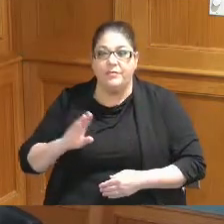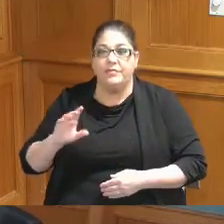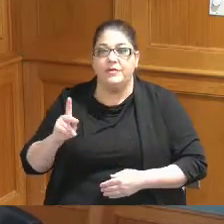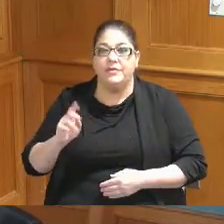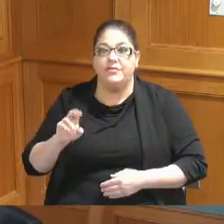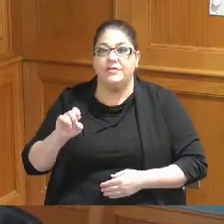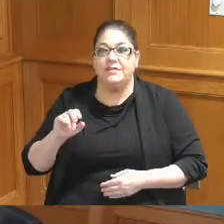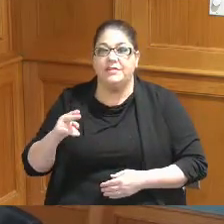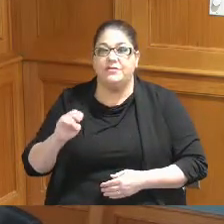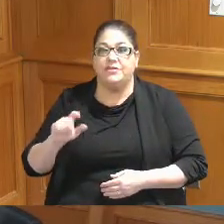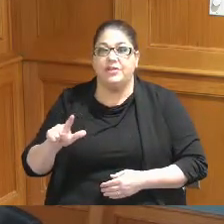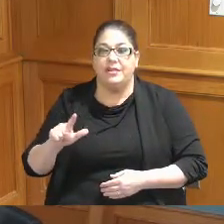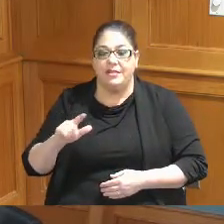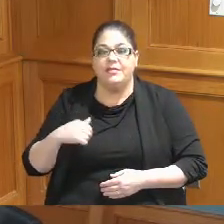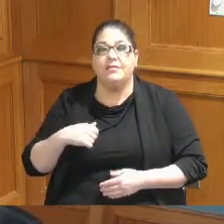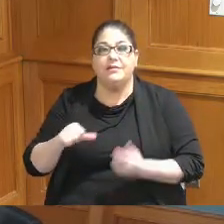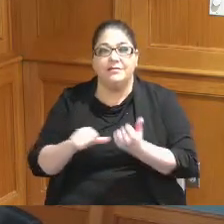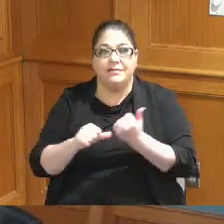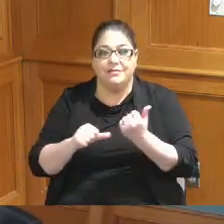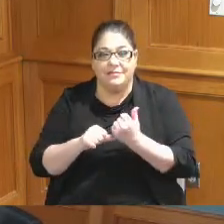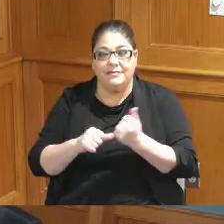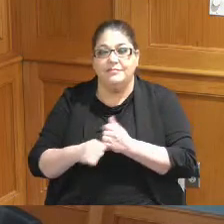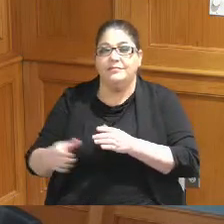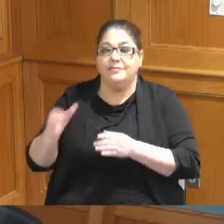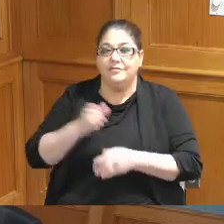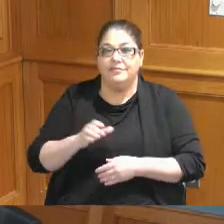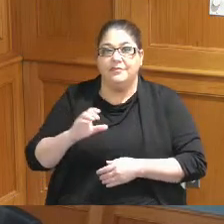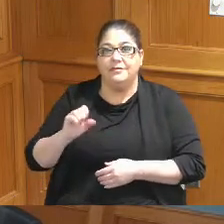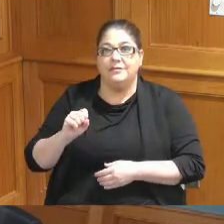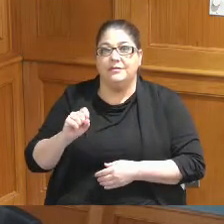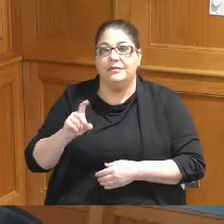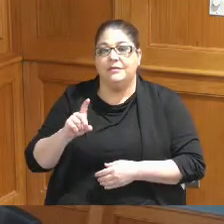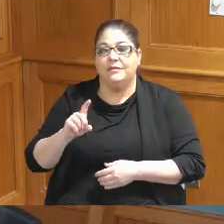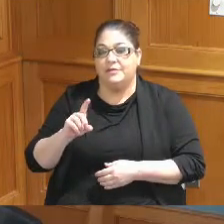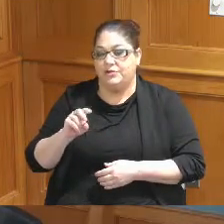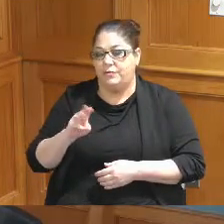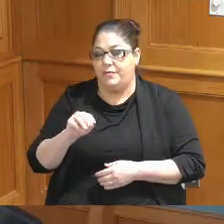Stephanie Summerow Dumas Commissioner good afternoon I'm County Commissioner Denise Driehaus